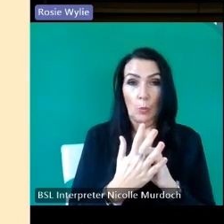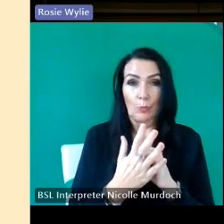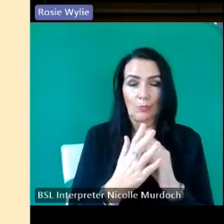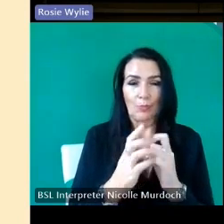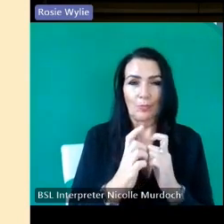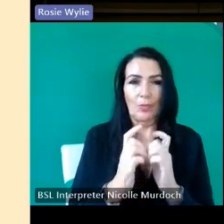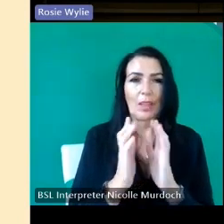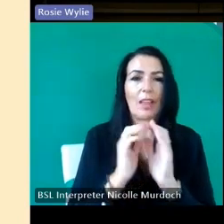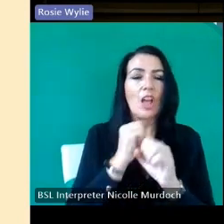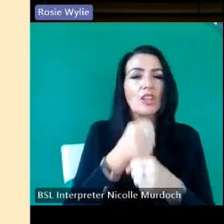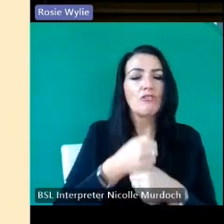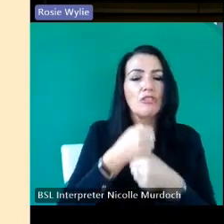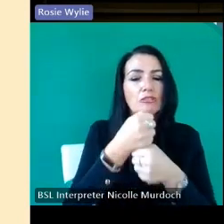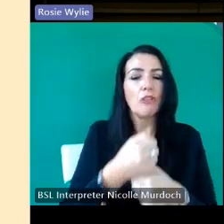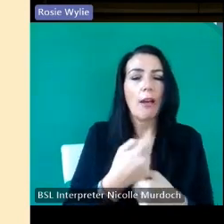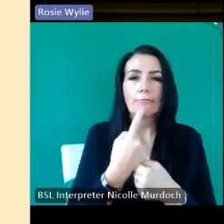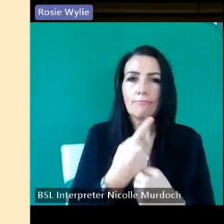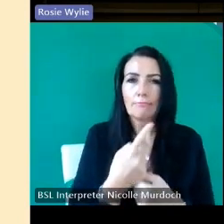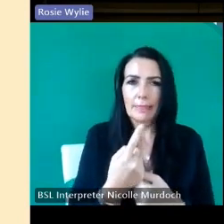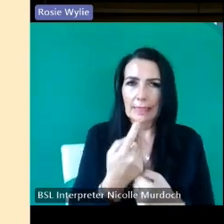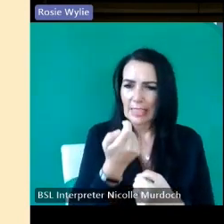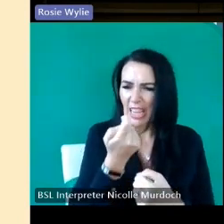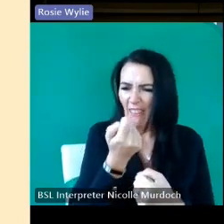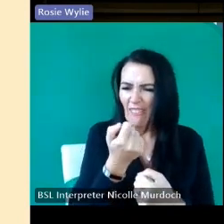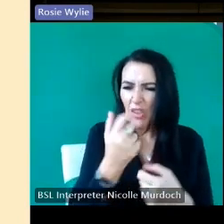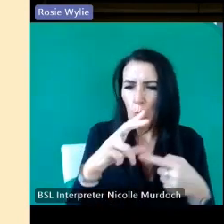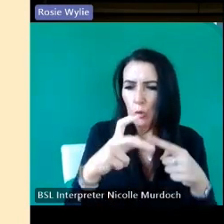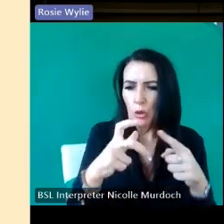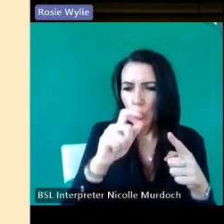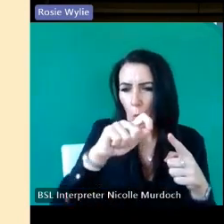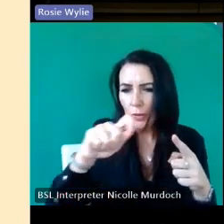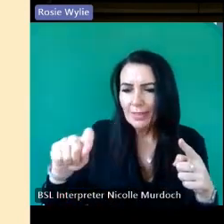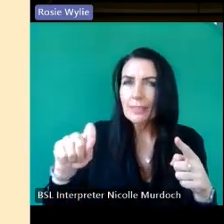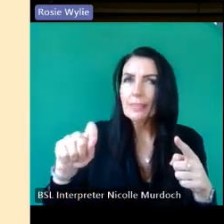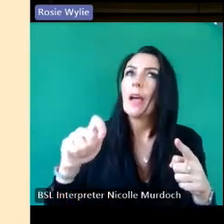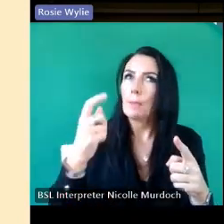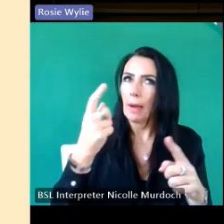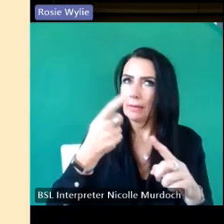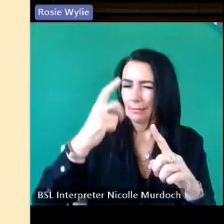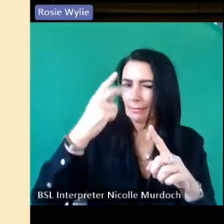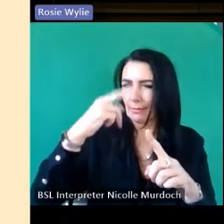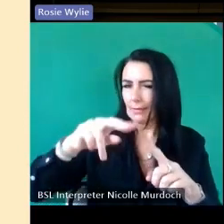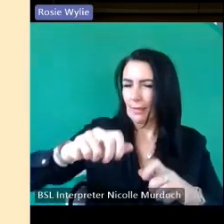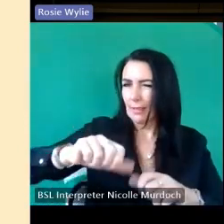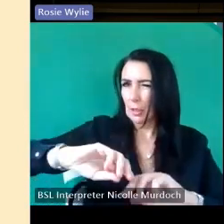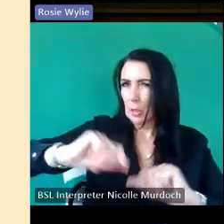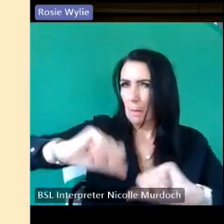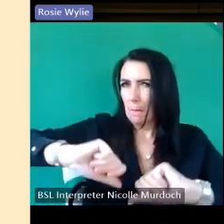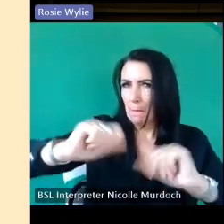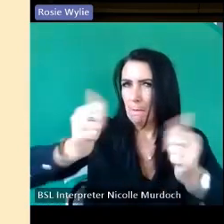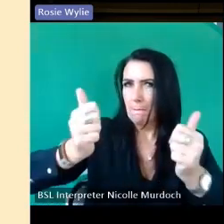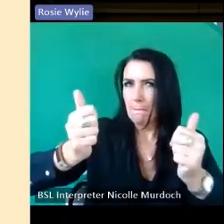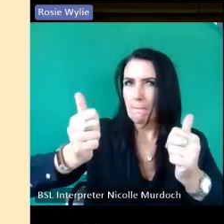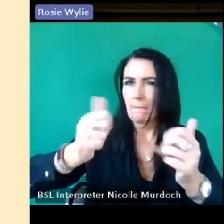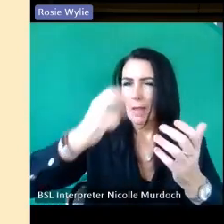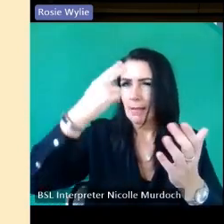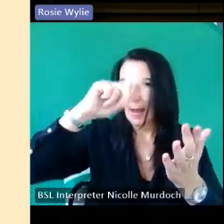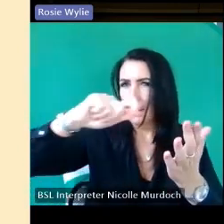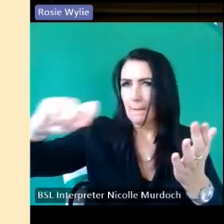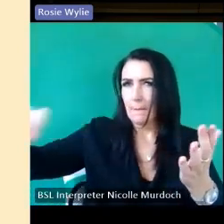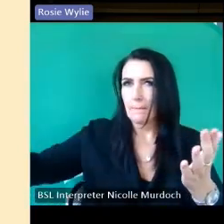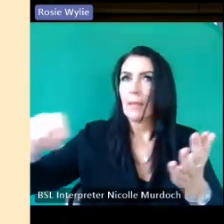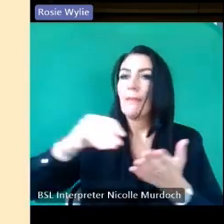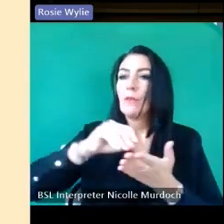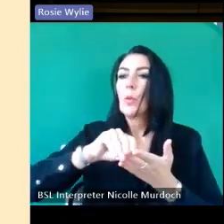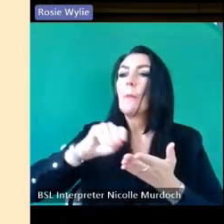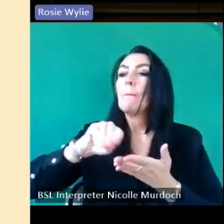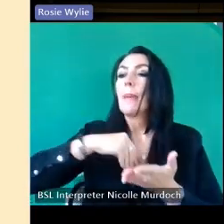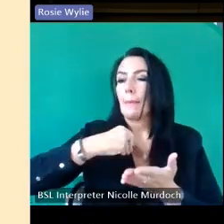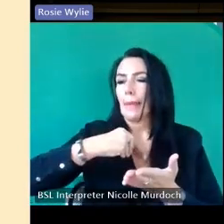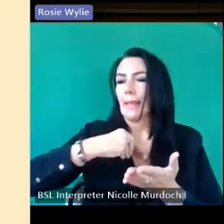stones only the worthy ones he says he has worthy stones and he has Stones he gets paid to make not